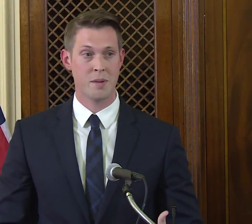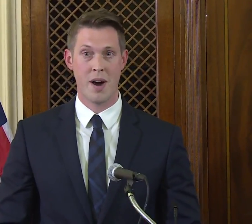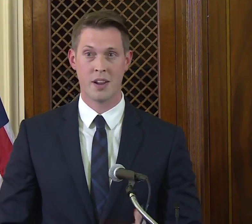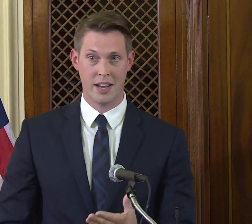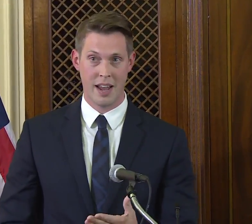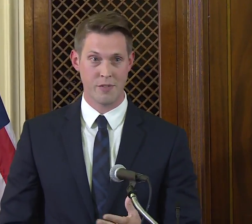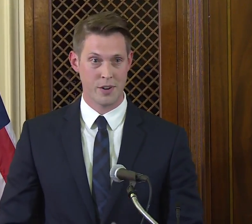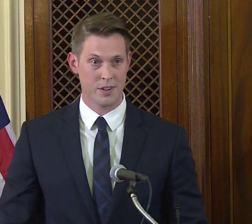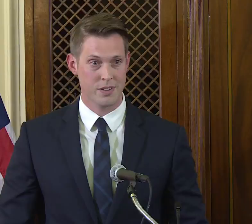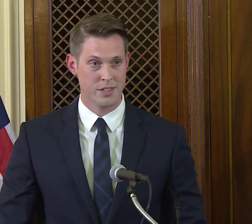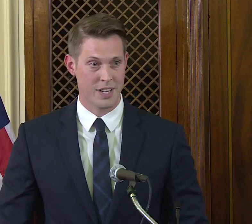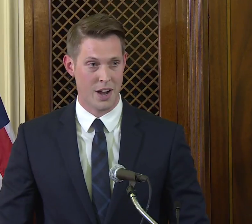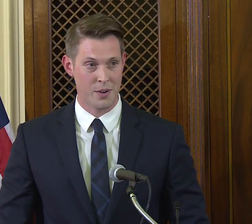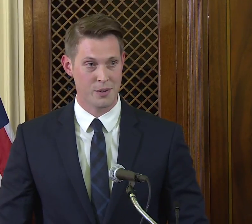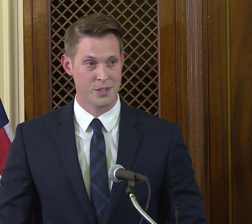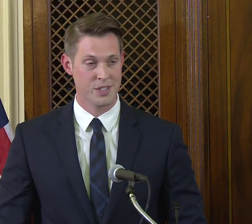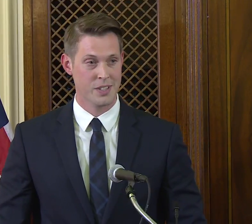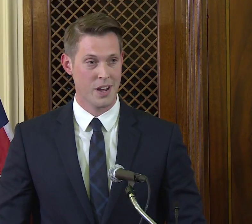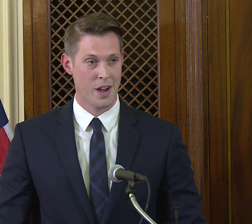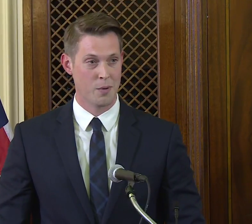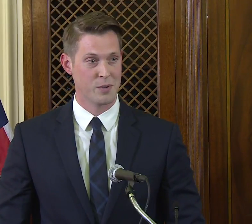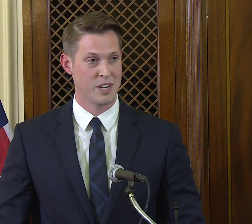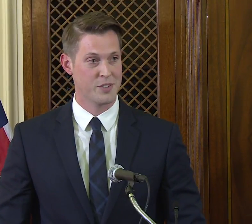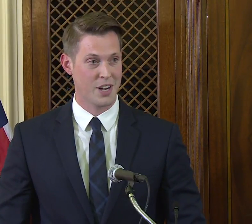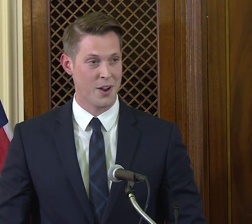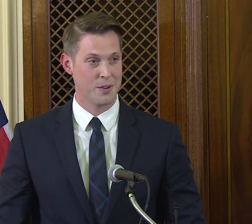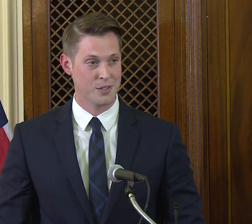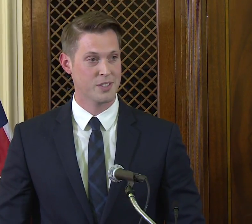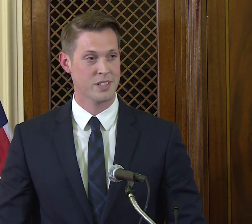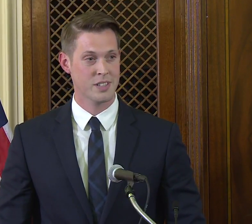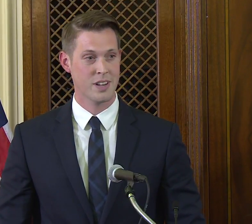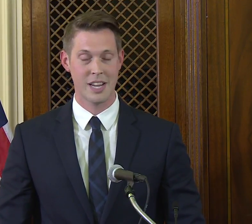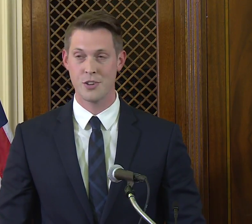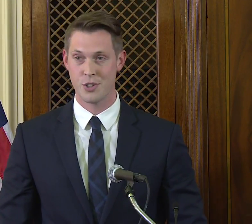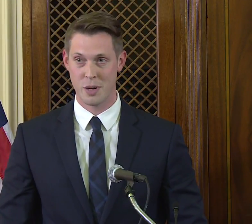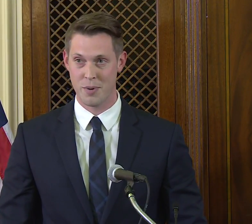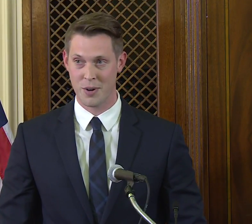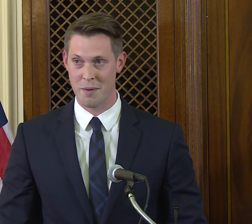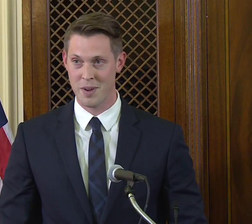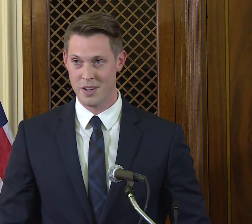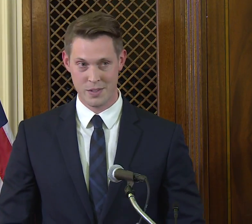to model it after Takano's, Representative Takano's internship program.